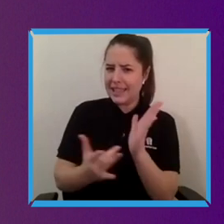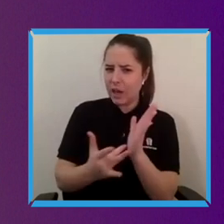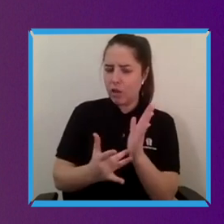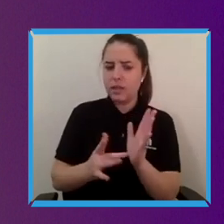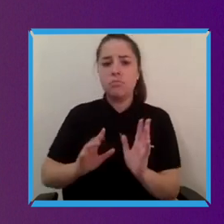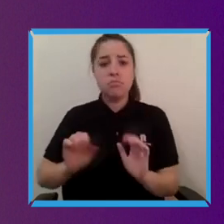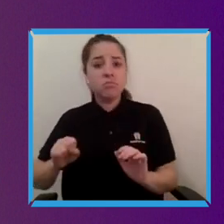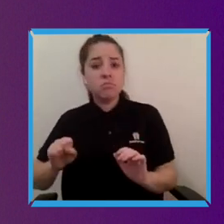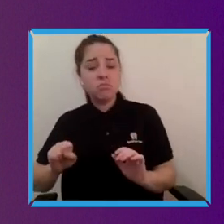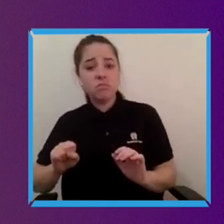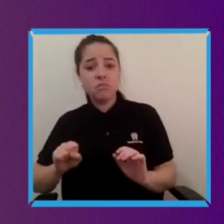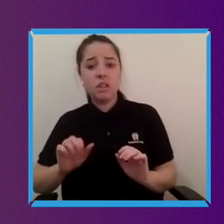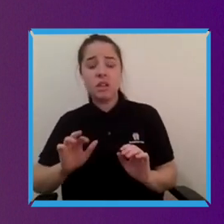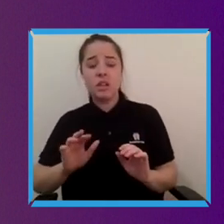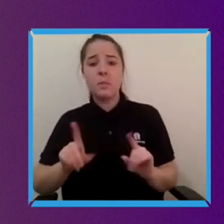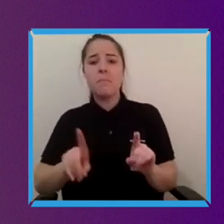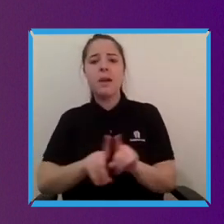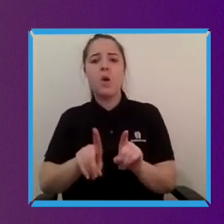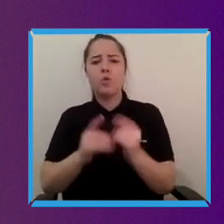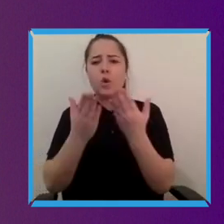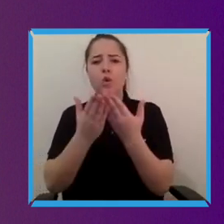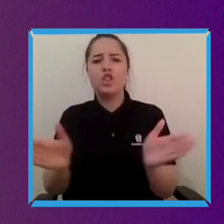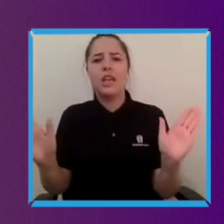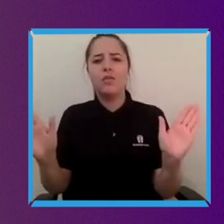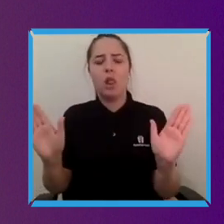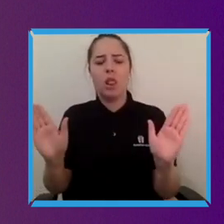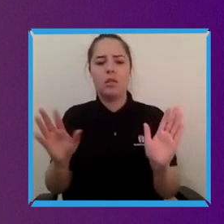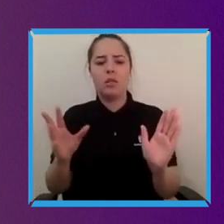value in us having having seeing the value that diverse